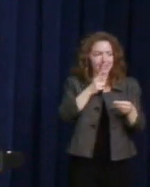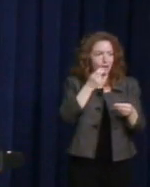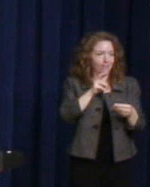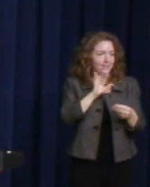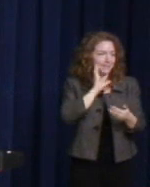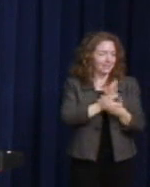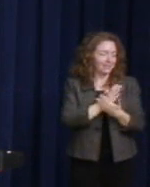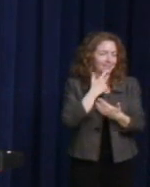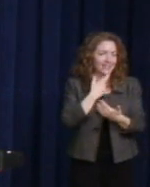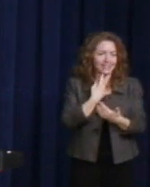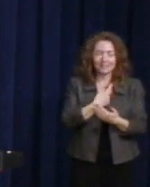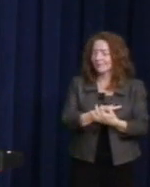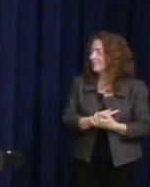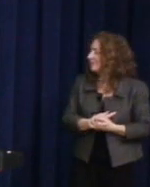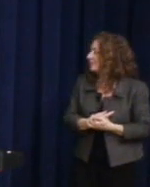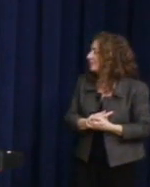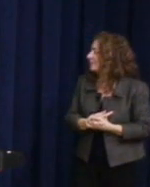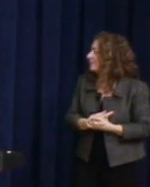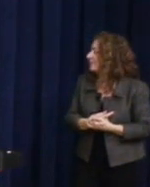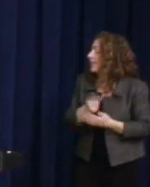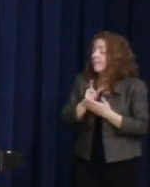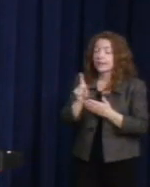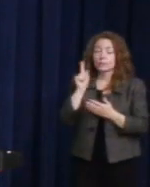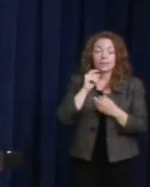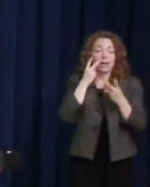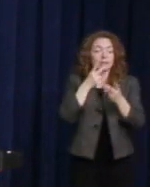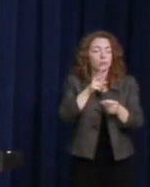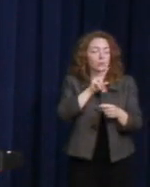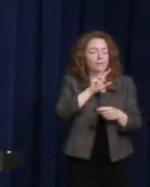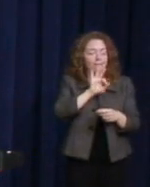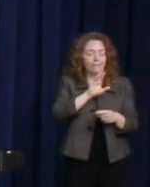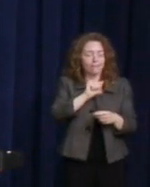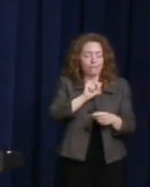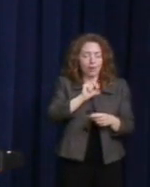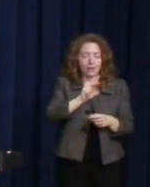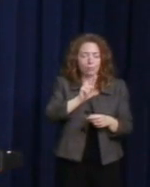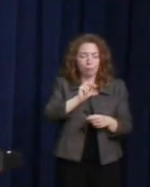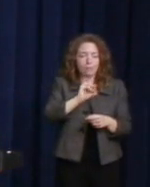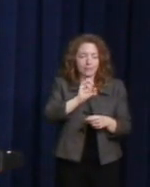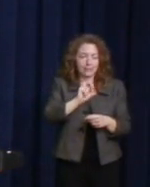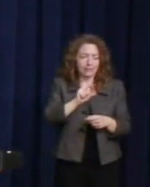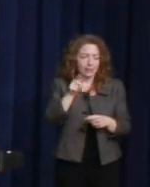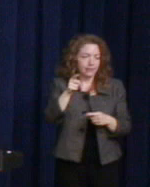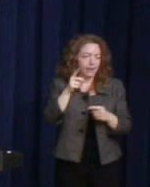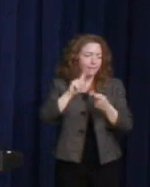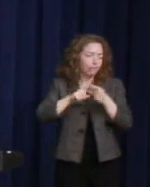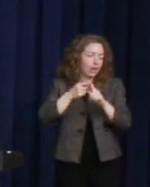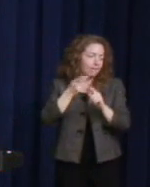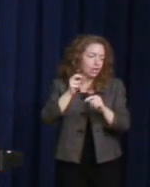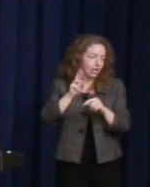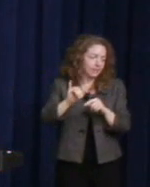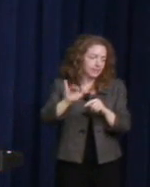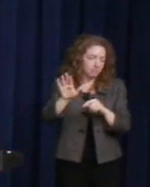Last week, I visited Frank Robinson, who's a contemporary of Harvey's and a friend of his -- a friend of all of ours.